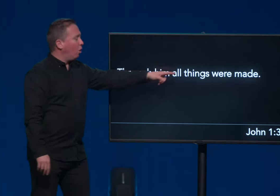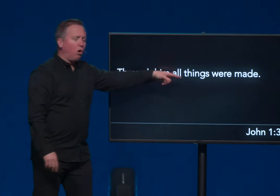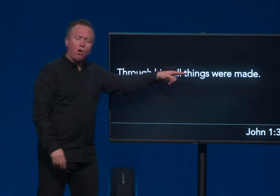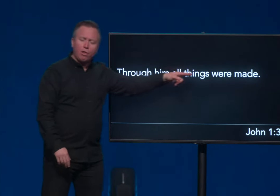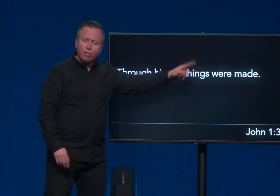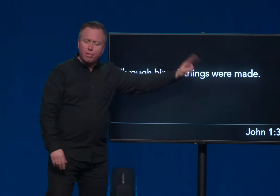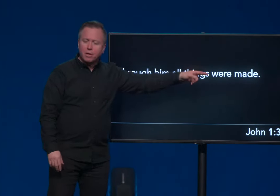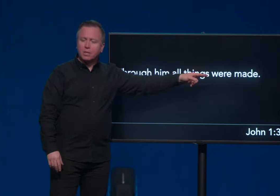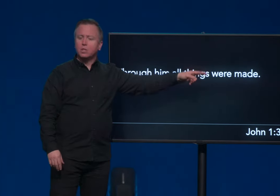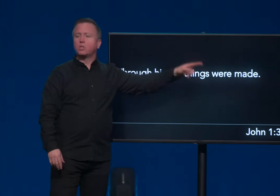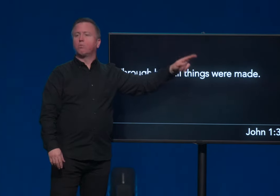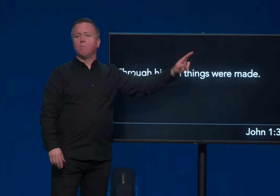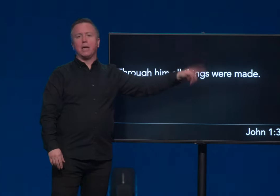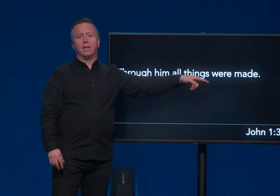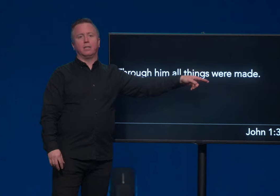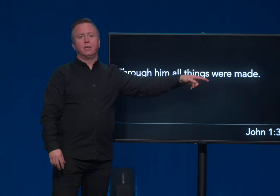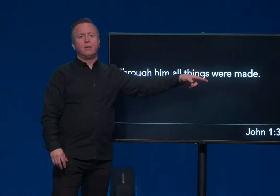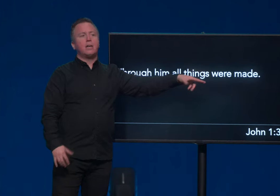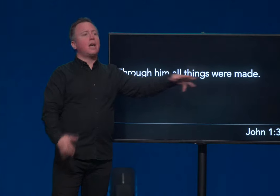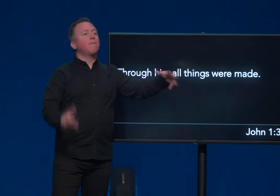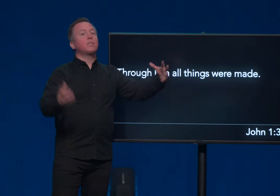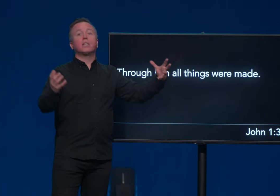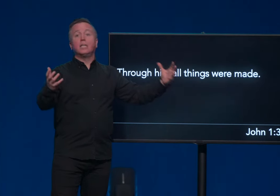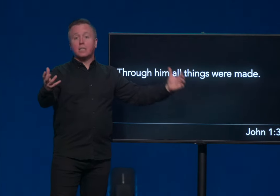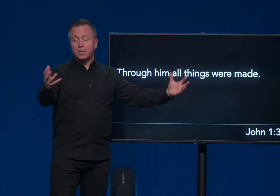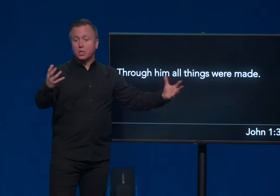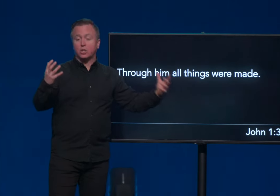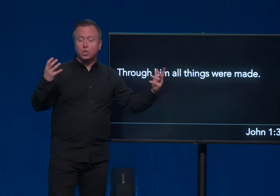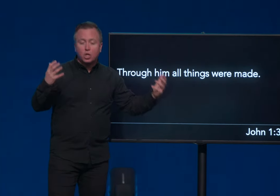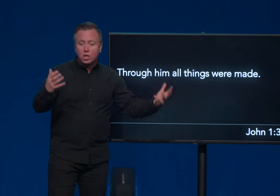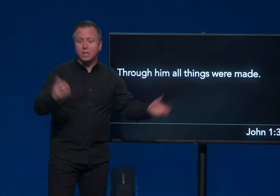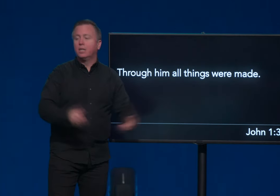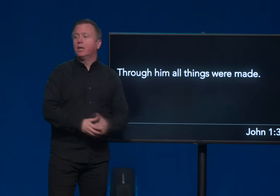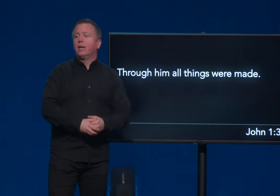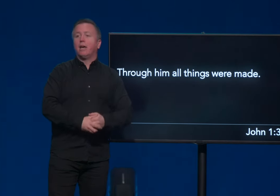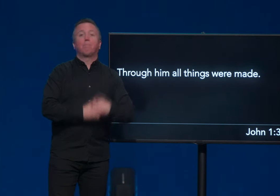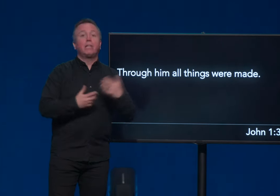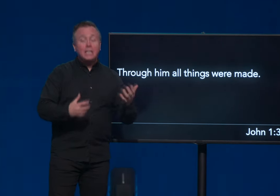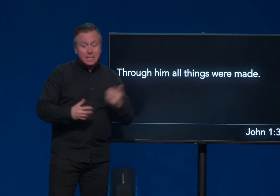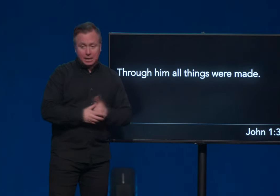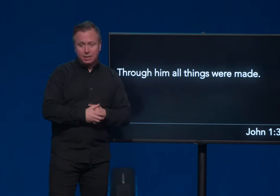all things were made and everything he touches is good and pleasing.